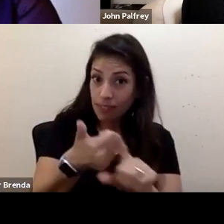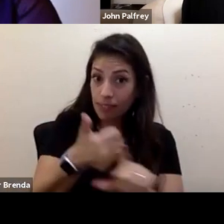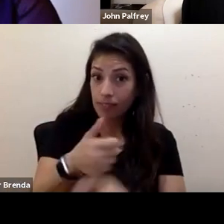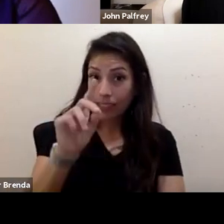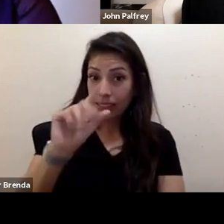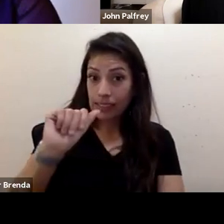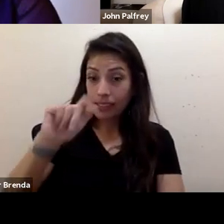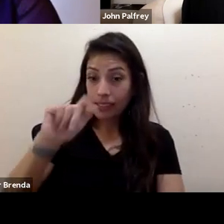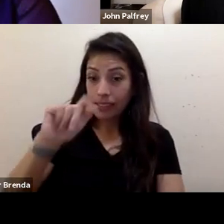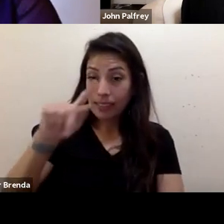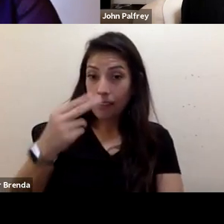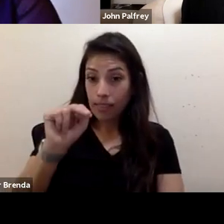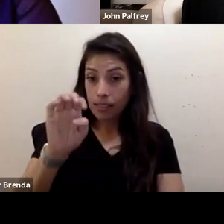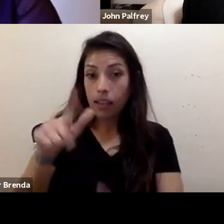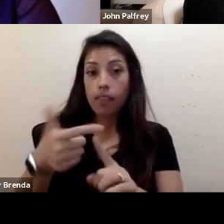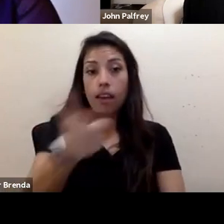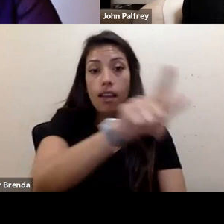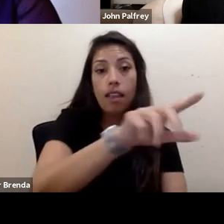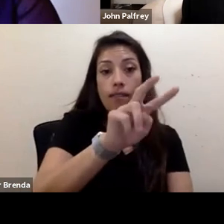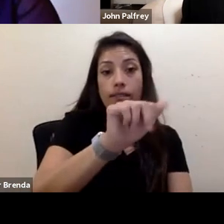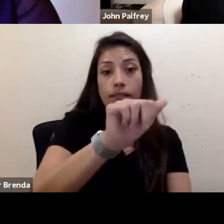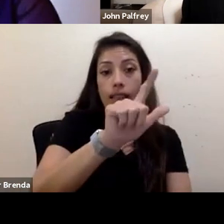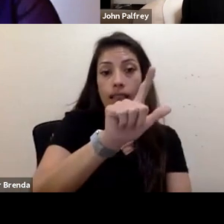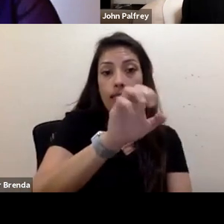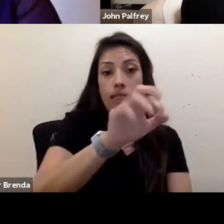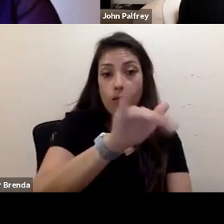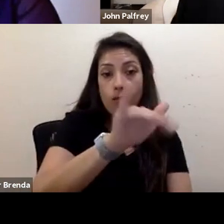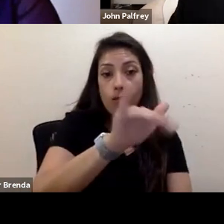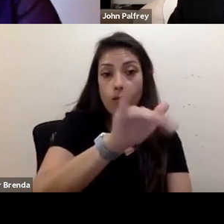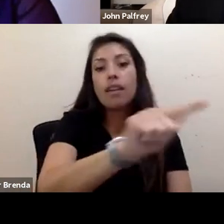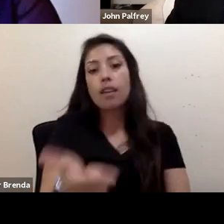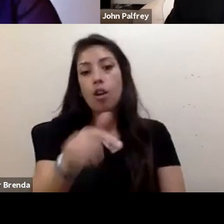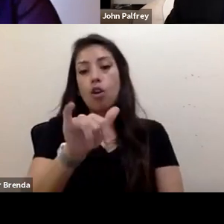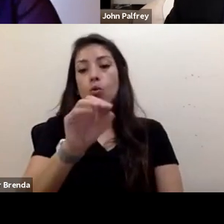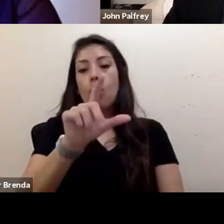and then we'll go to Valerie, and then end with Dr. Yolanda Muñoz. Daphne. - Sure.